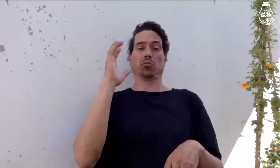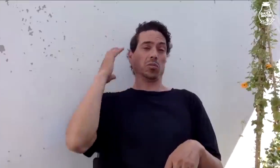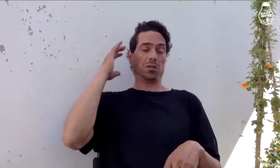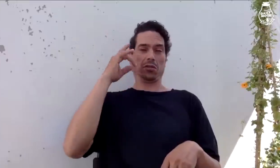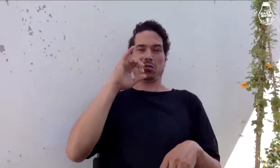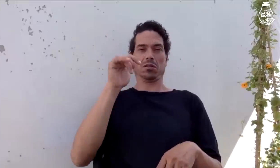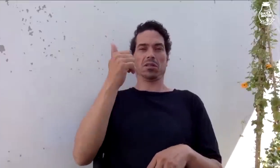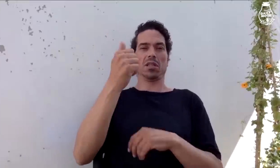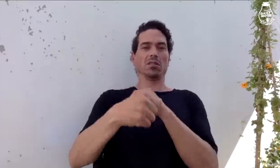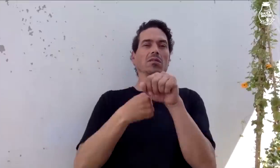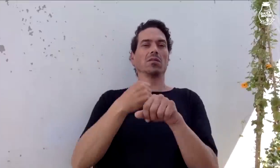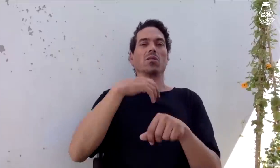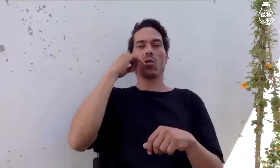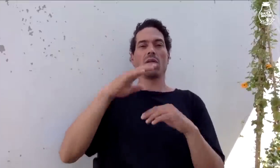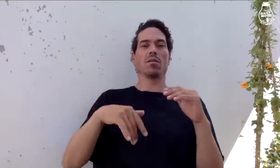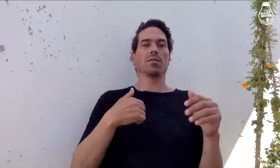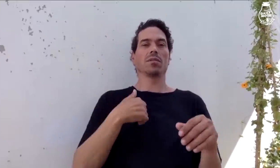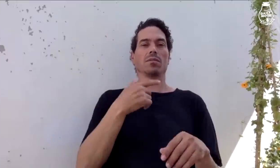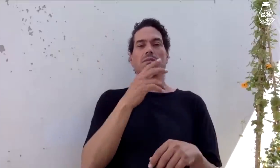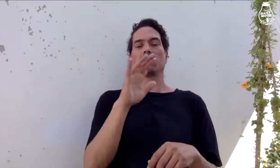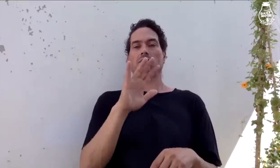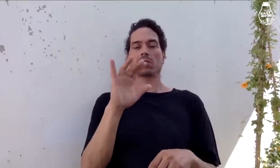And Chris was like 10 years older than me.